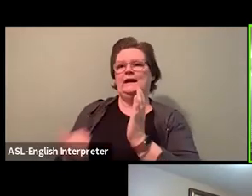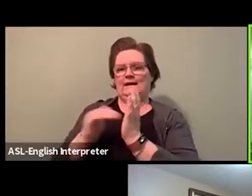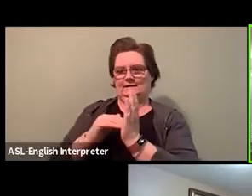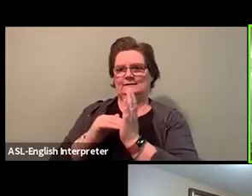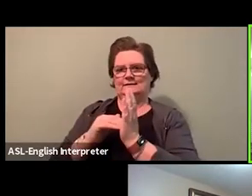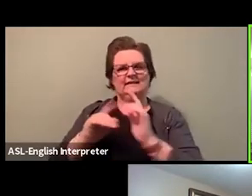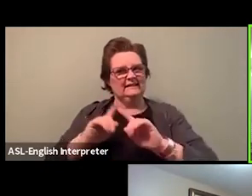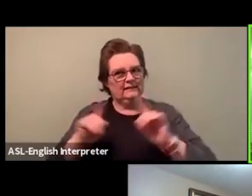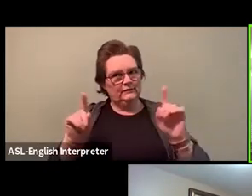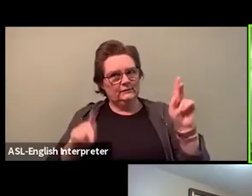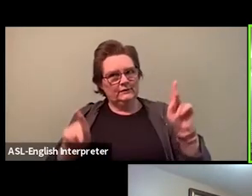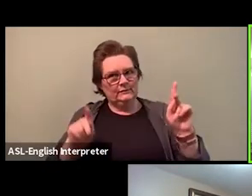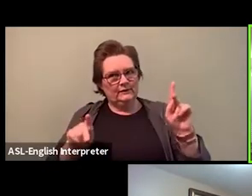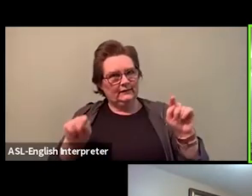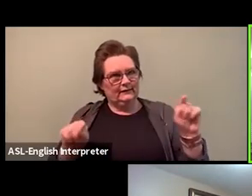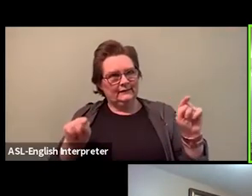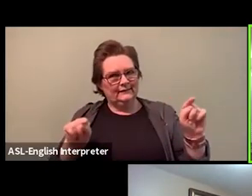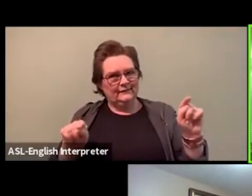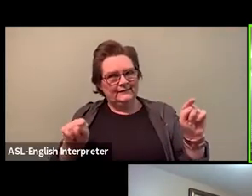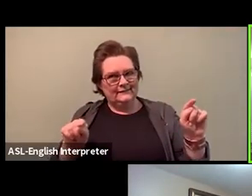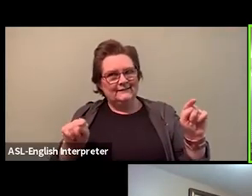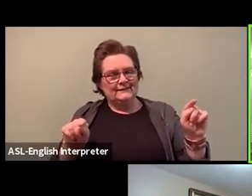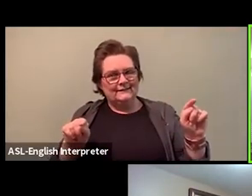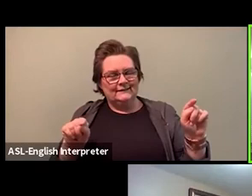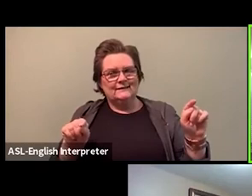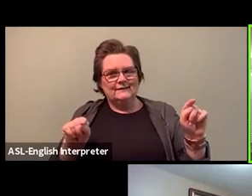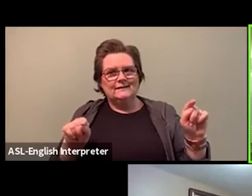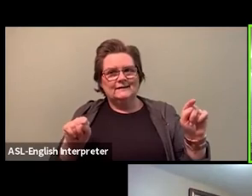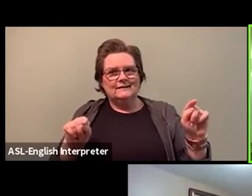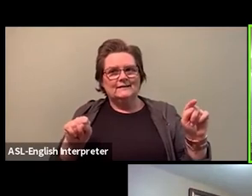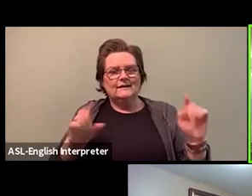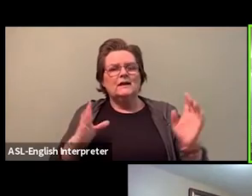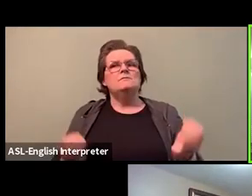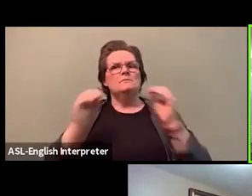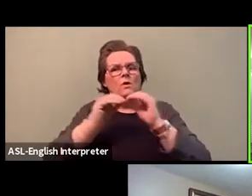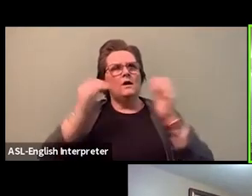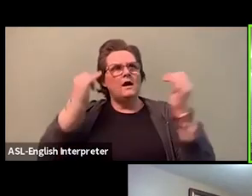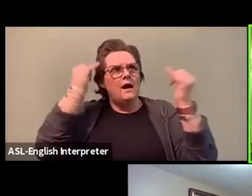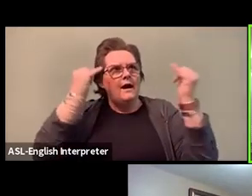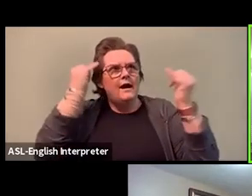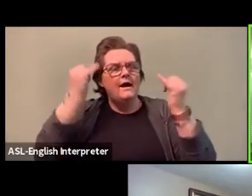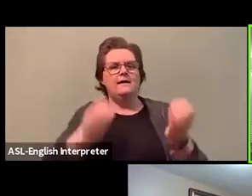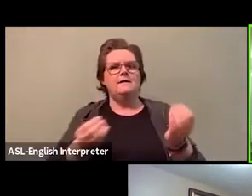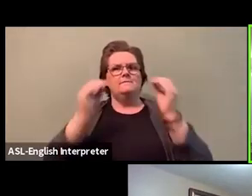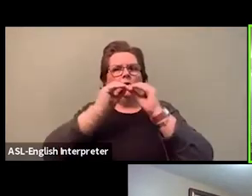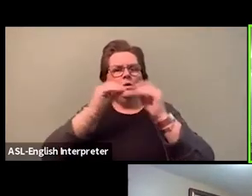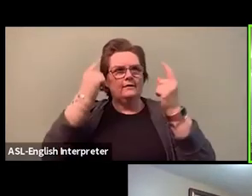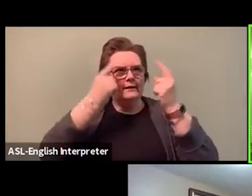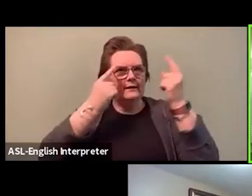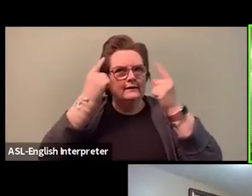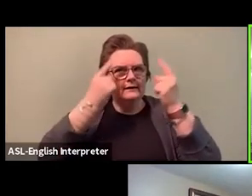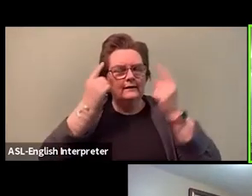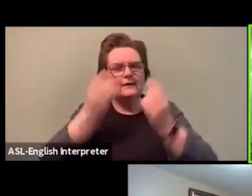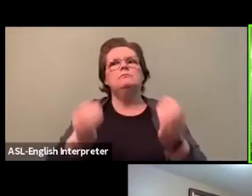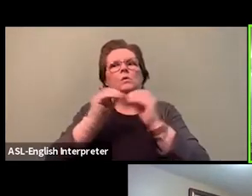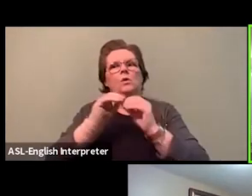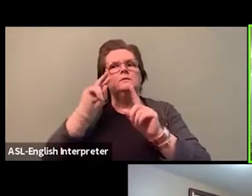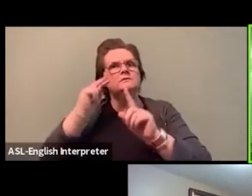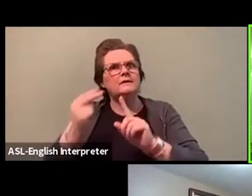the more insight the gap. So that's also the focus. The equity committee that we have in our union has mandates.